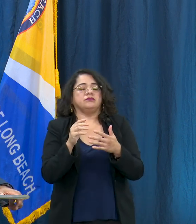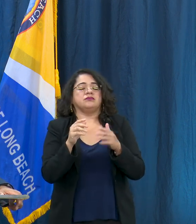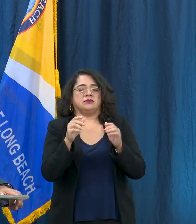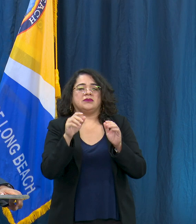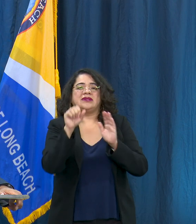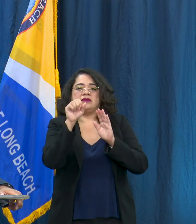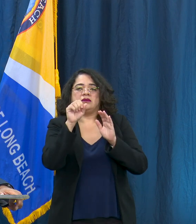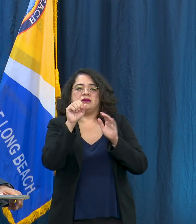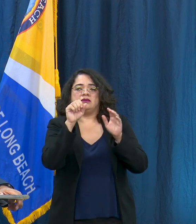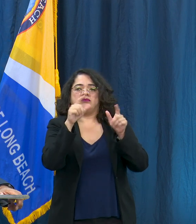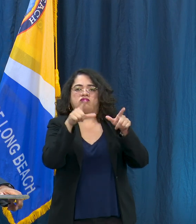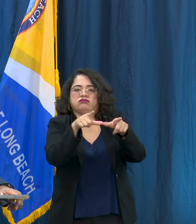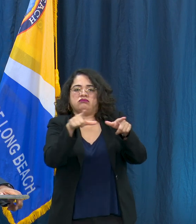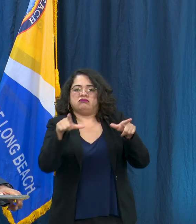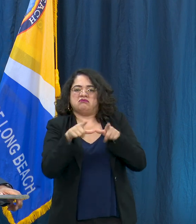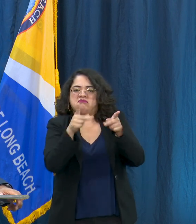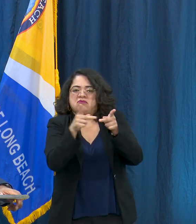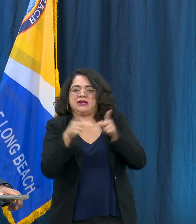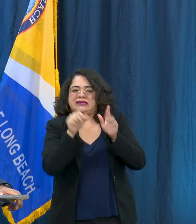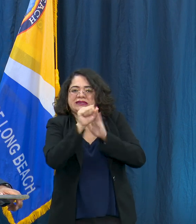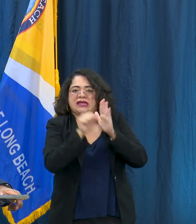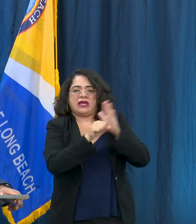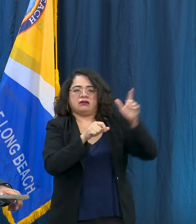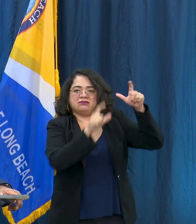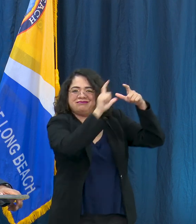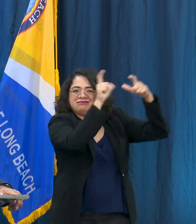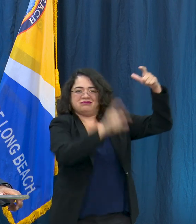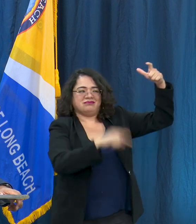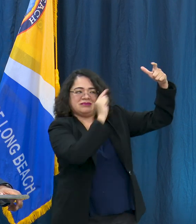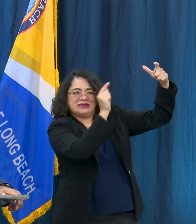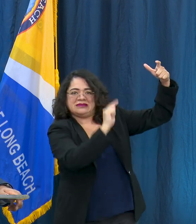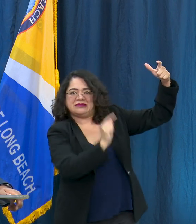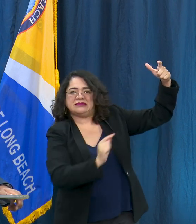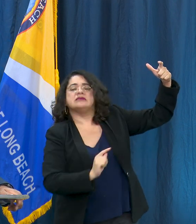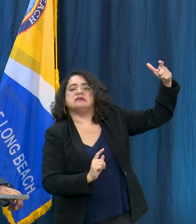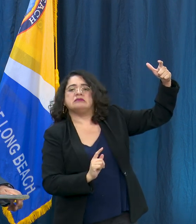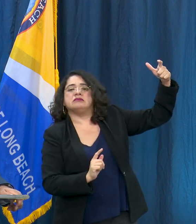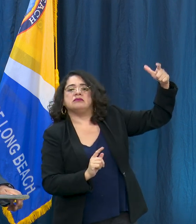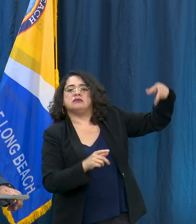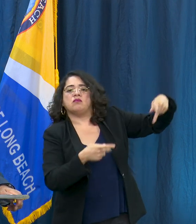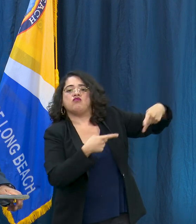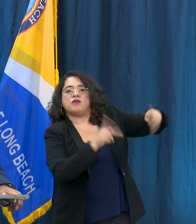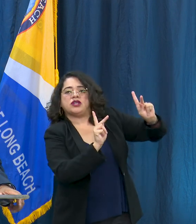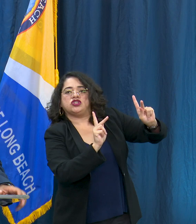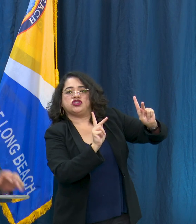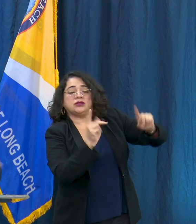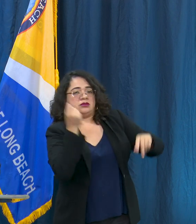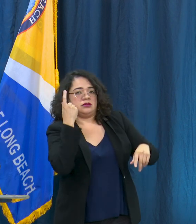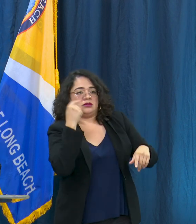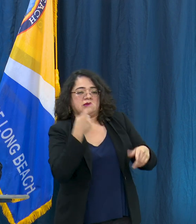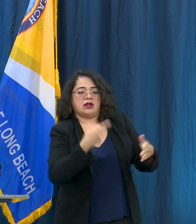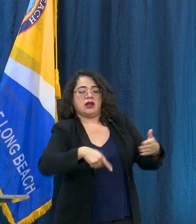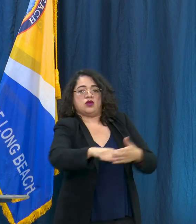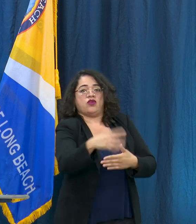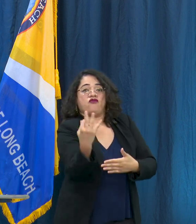will likely be allowed to start beginning some of those activities and industries but I just want to make sure that we're clear